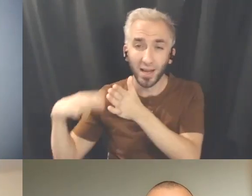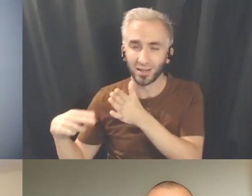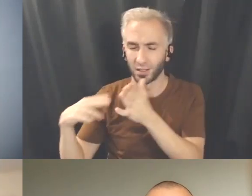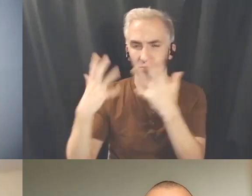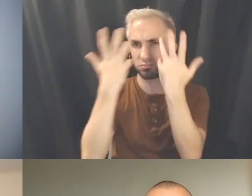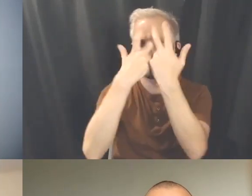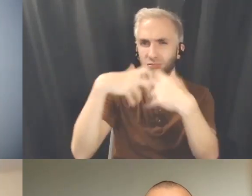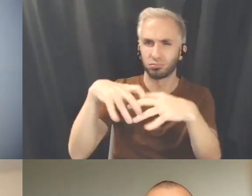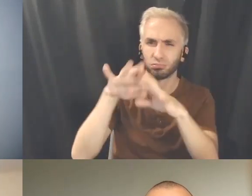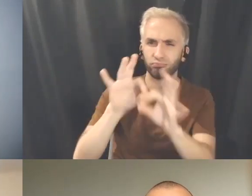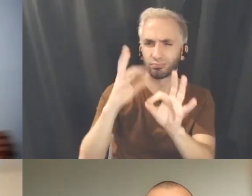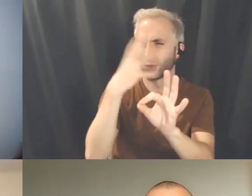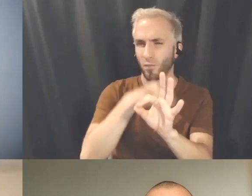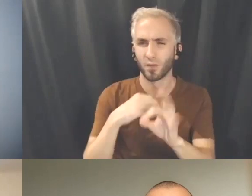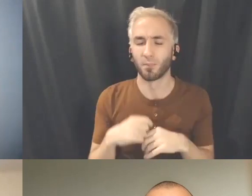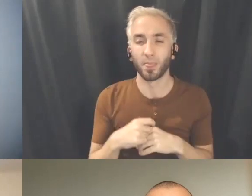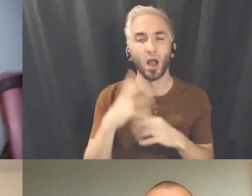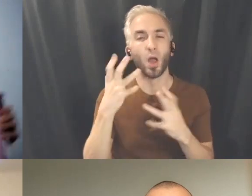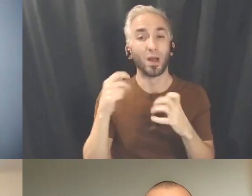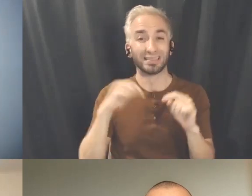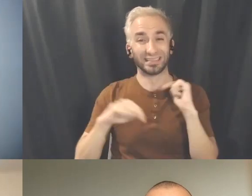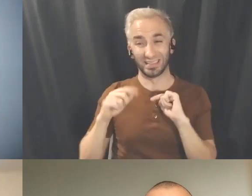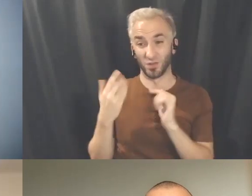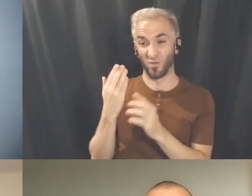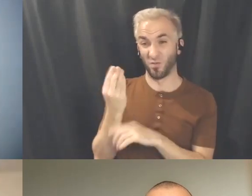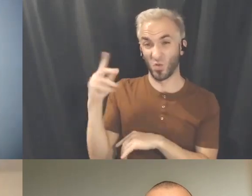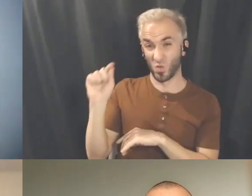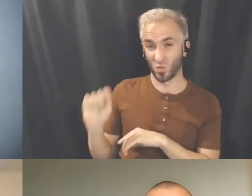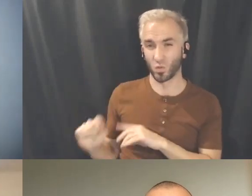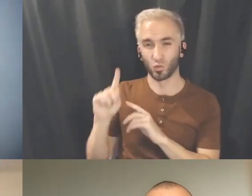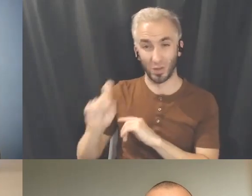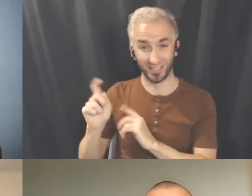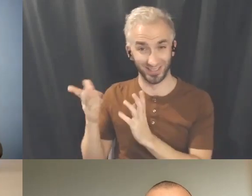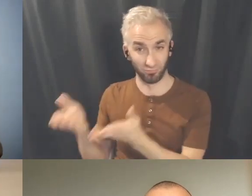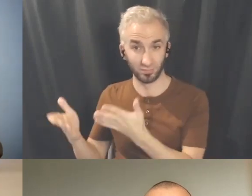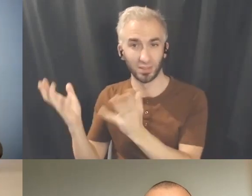I just want to just touch back, we do have a couple questions in the chat, but I just wanted to touch back on a couple of things that you said.